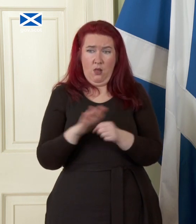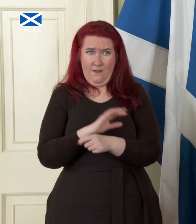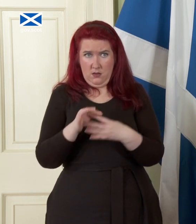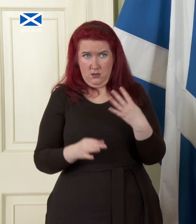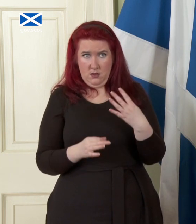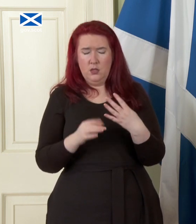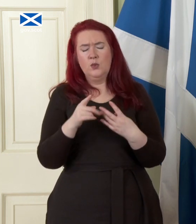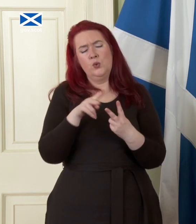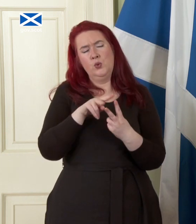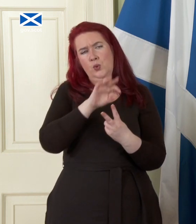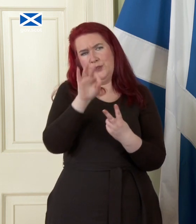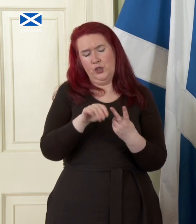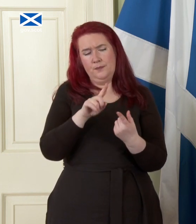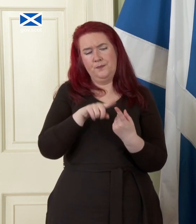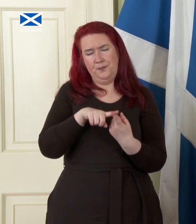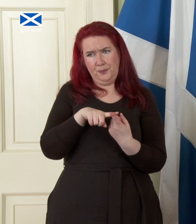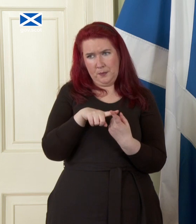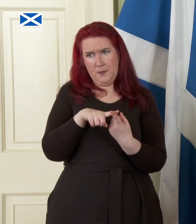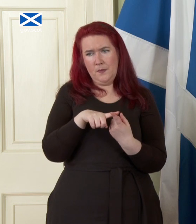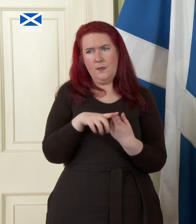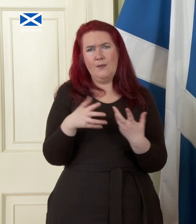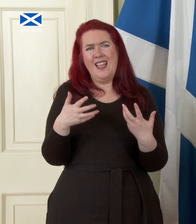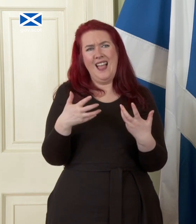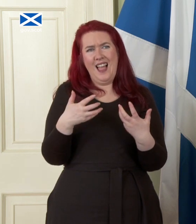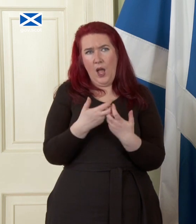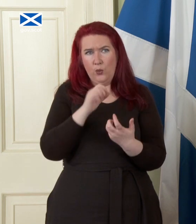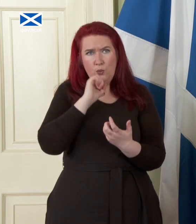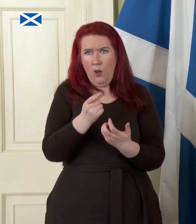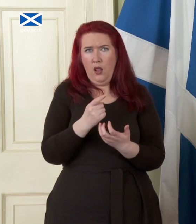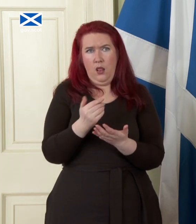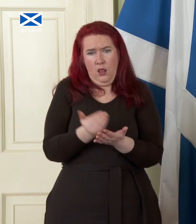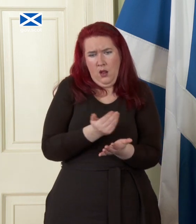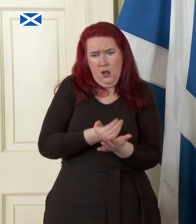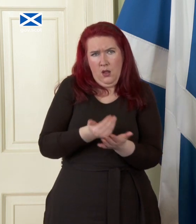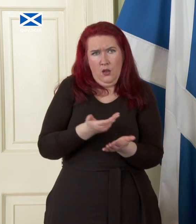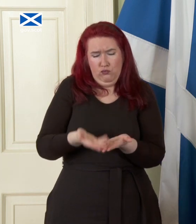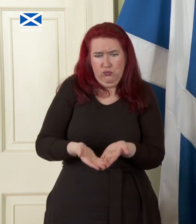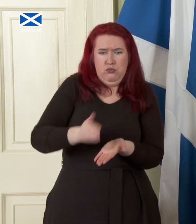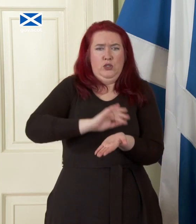are linked firstly how are you going to amass all the reserves the Scottish Central Bank needs in